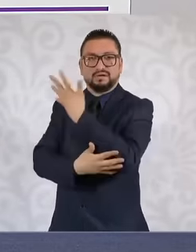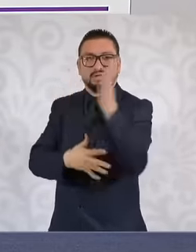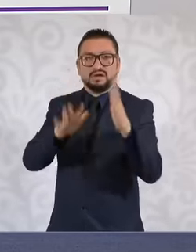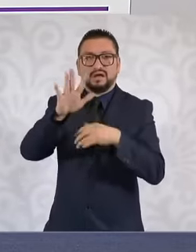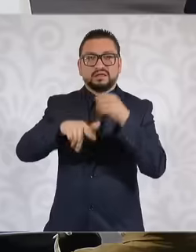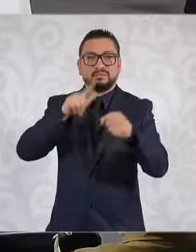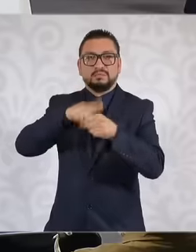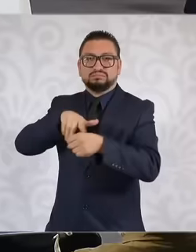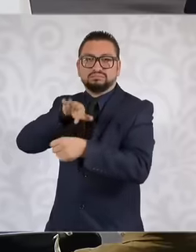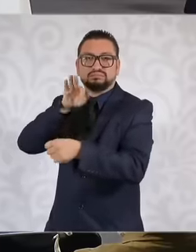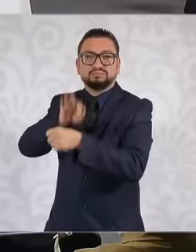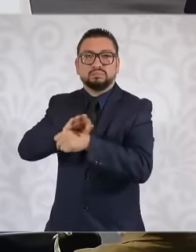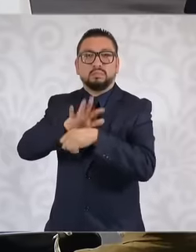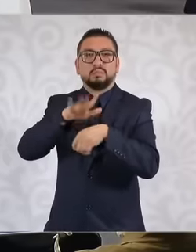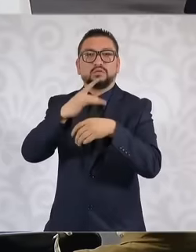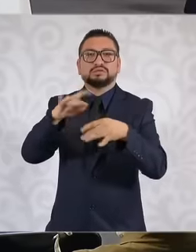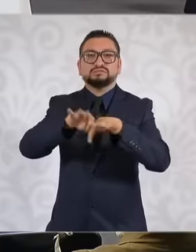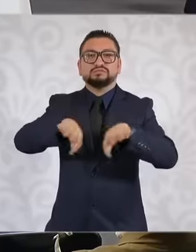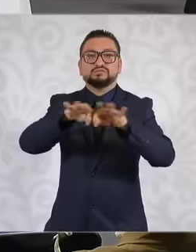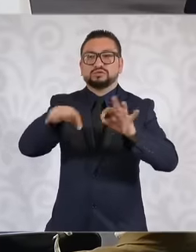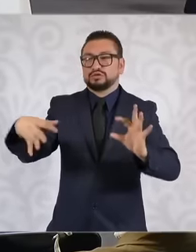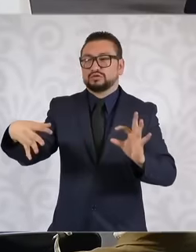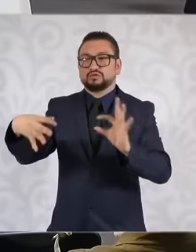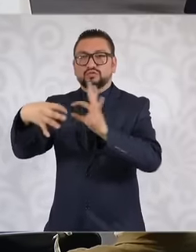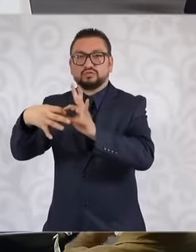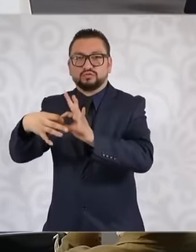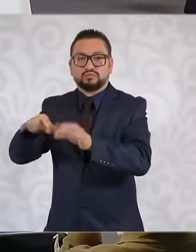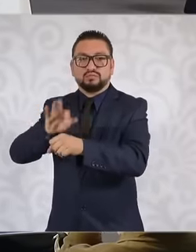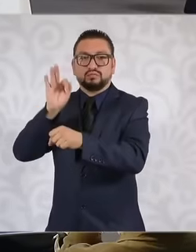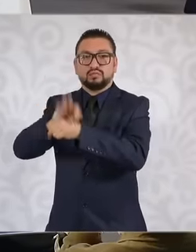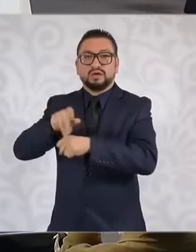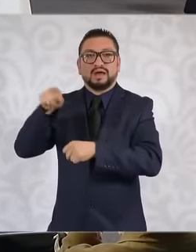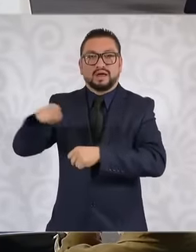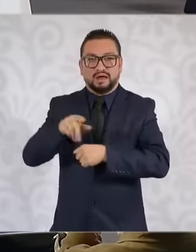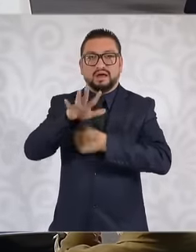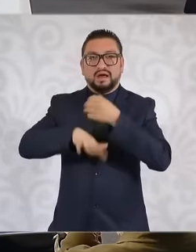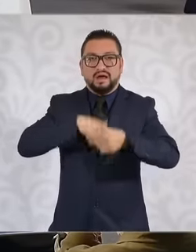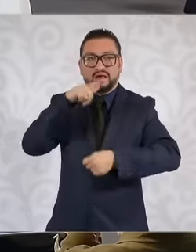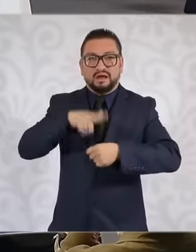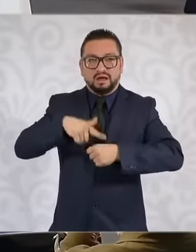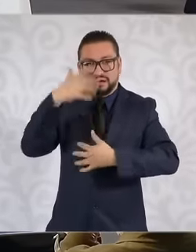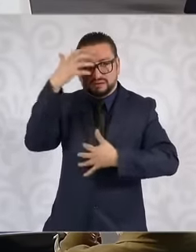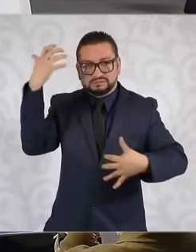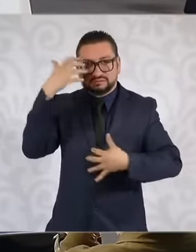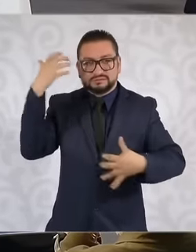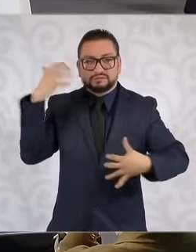because it connects with a protection area for the spider monkey and another very beautiful thing that we are going to see